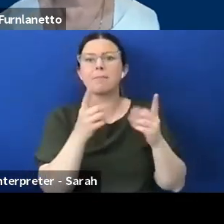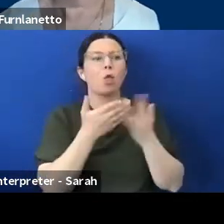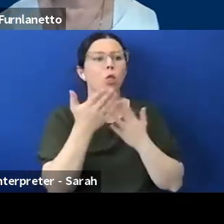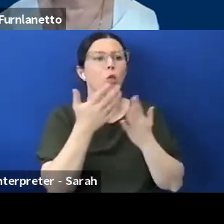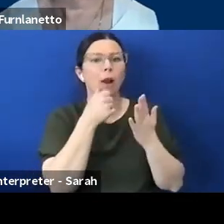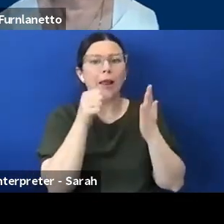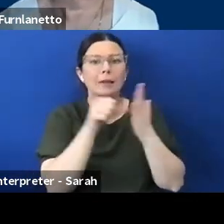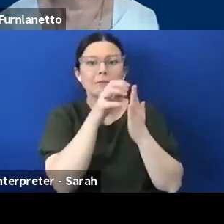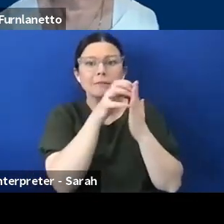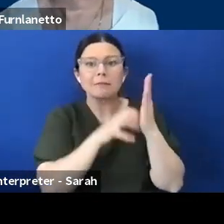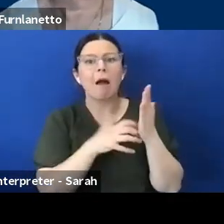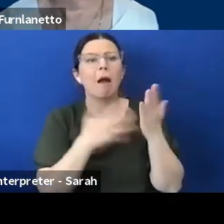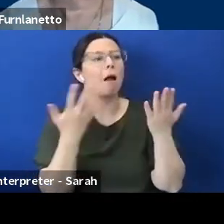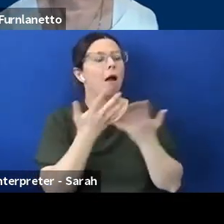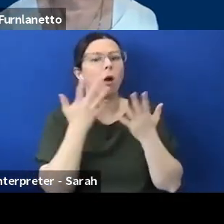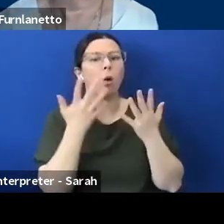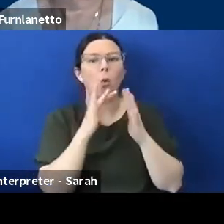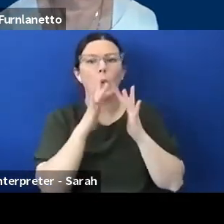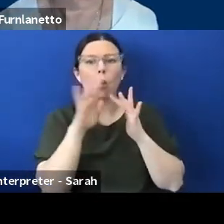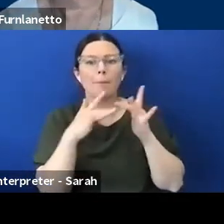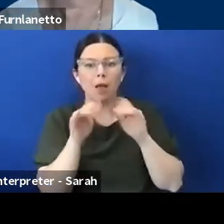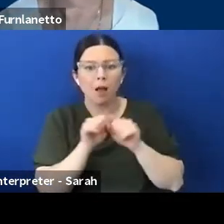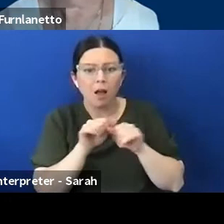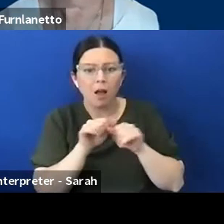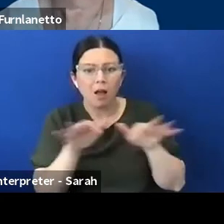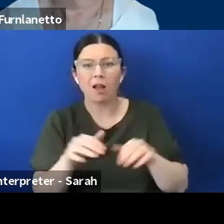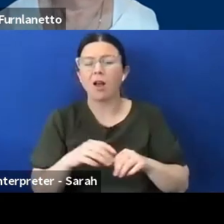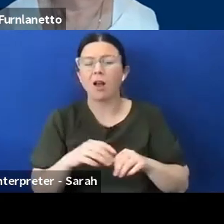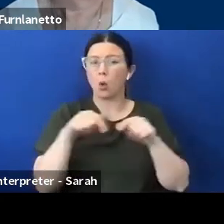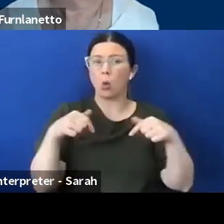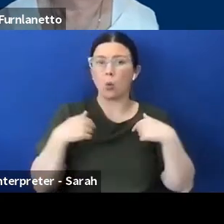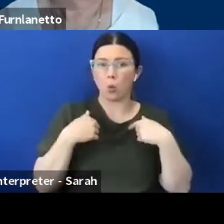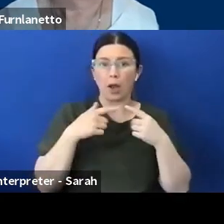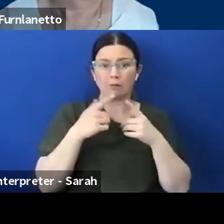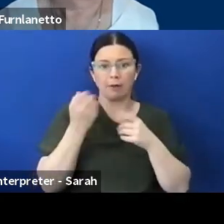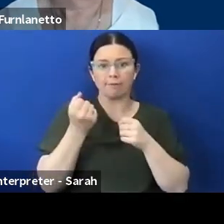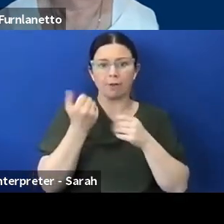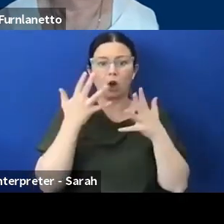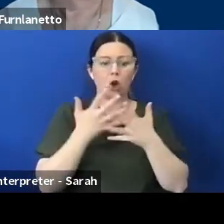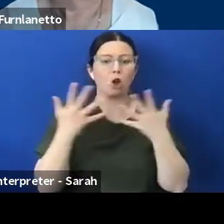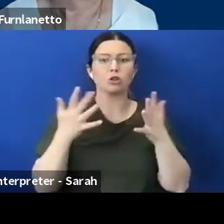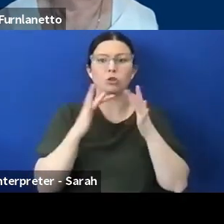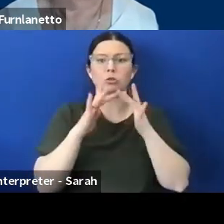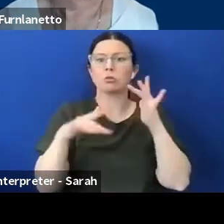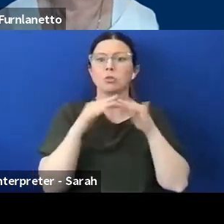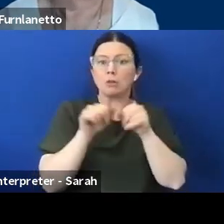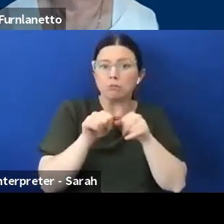As part of AQA Victoria we've been doing a lot of webinars online and a lot of people